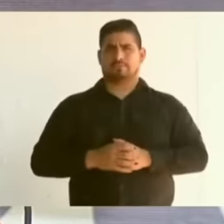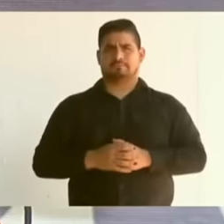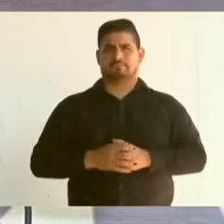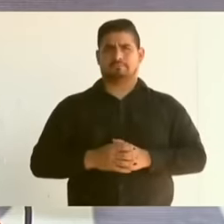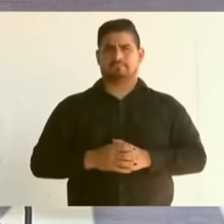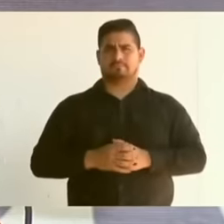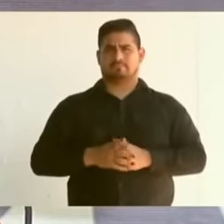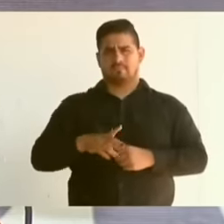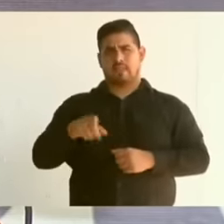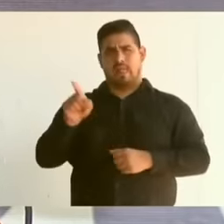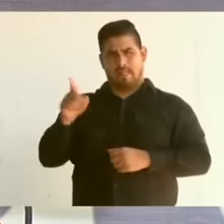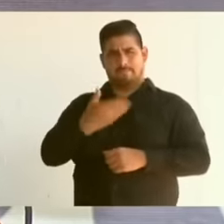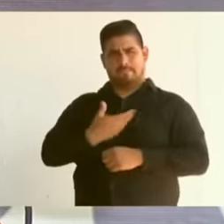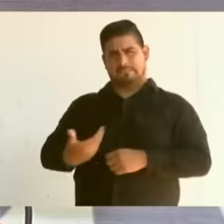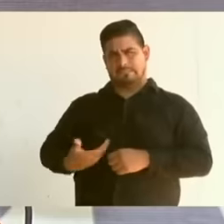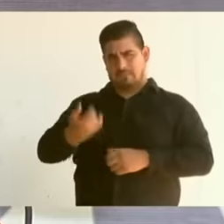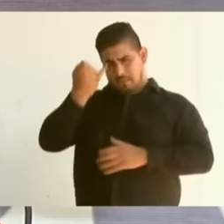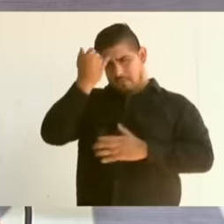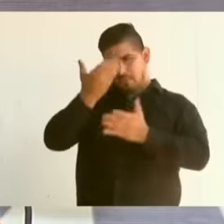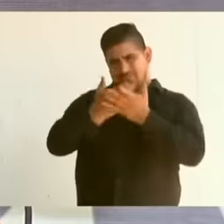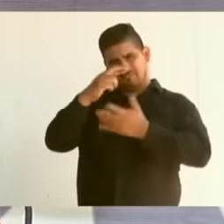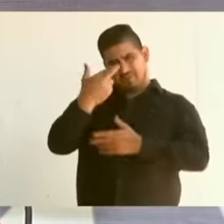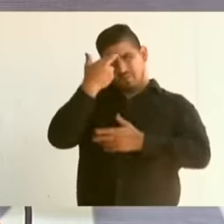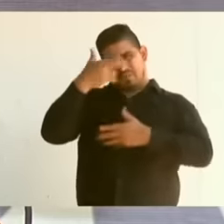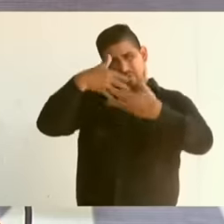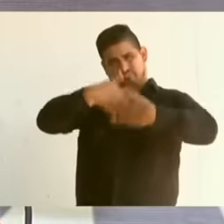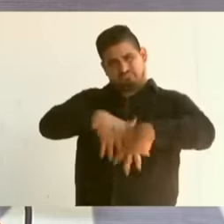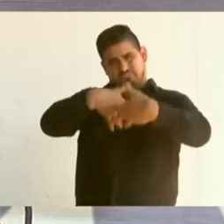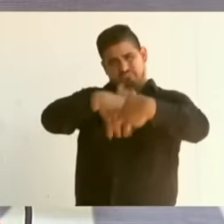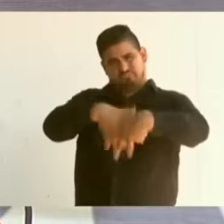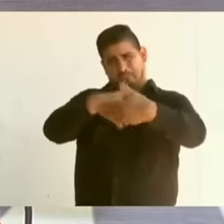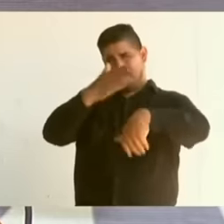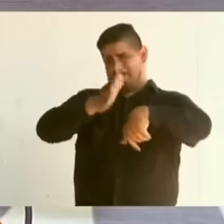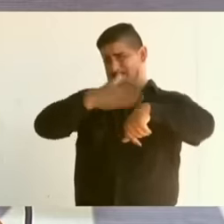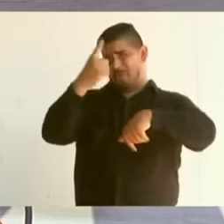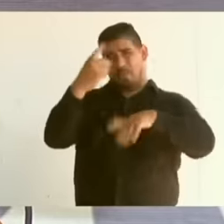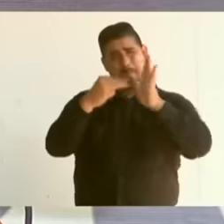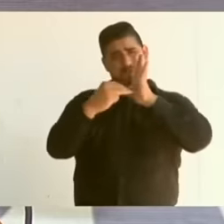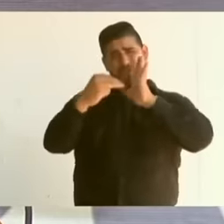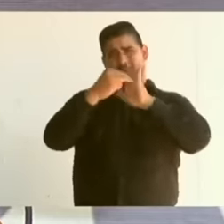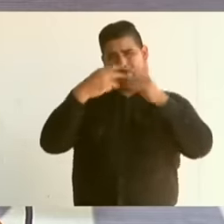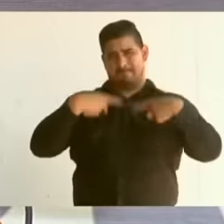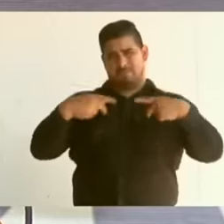the president proposed to us in that historic march of more than a million people in the Zócalo in